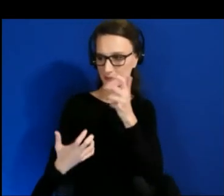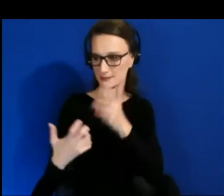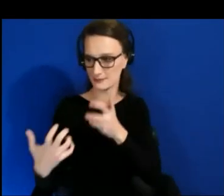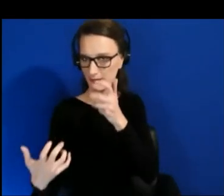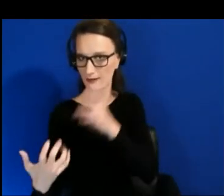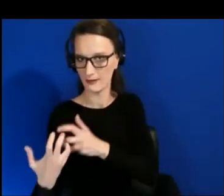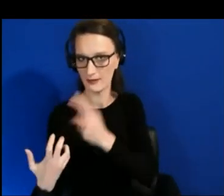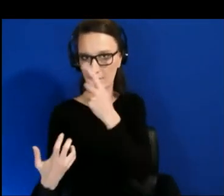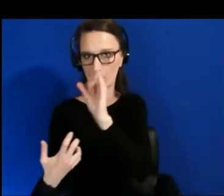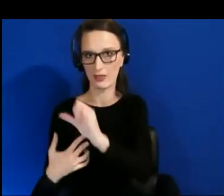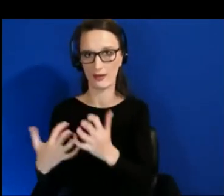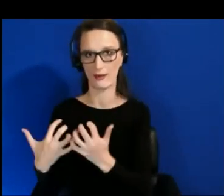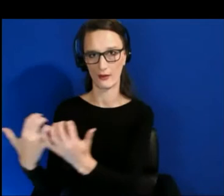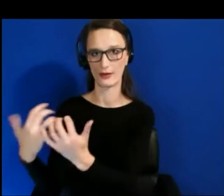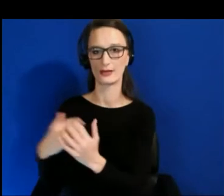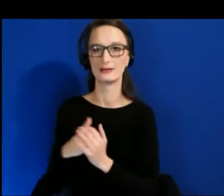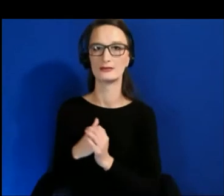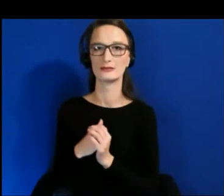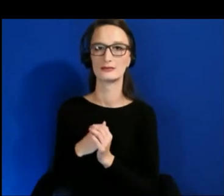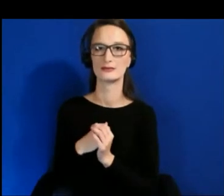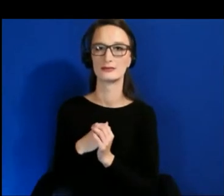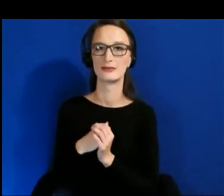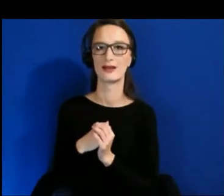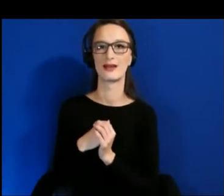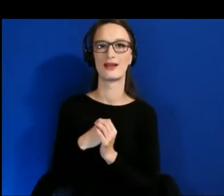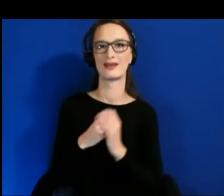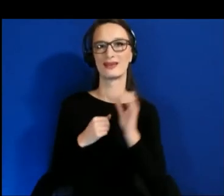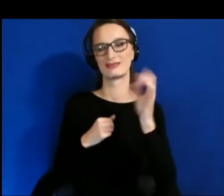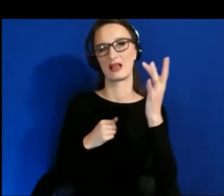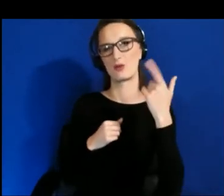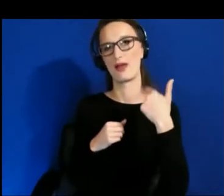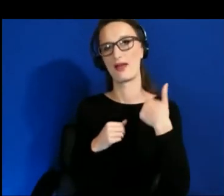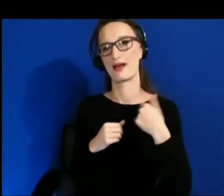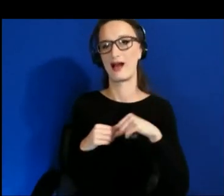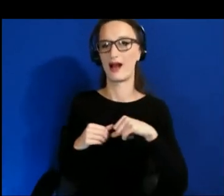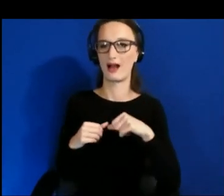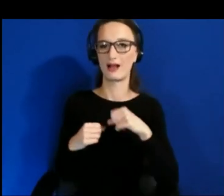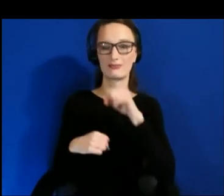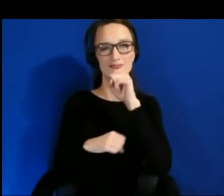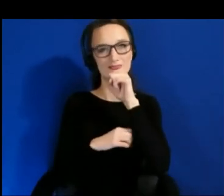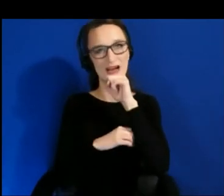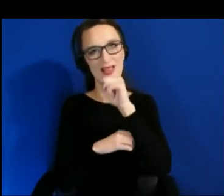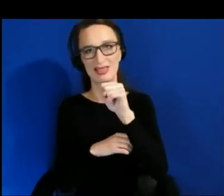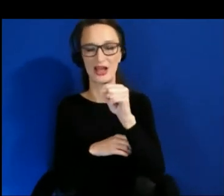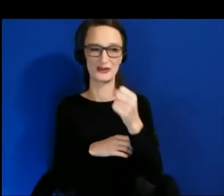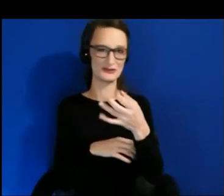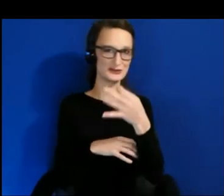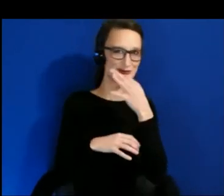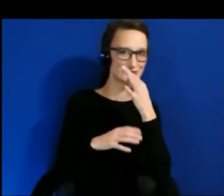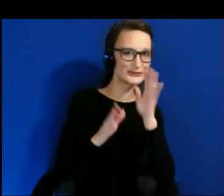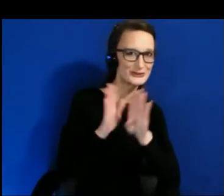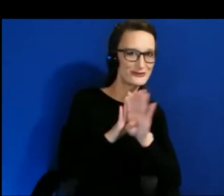which is why I love the upcoming developments of web XR, and the capabilities of that bring